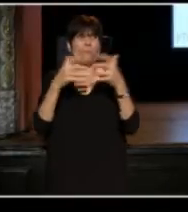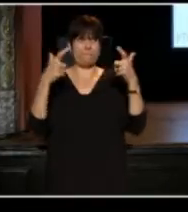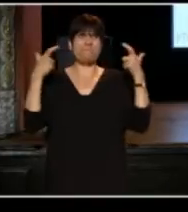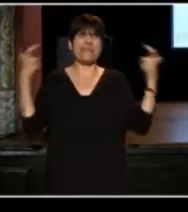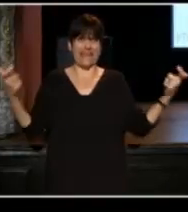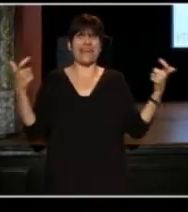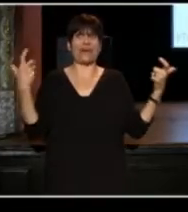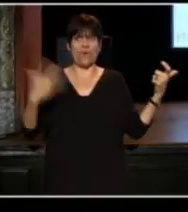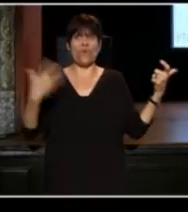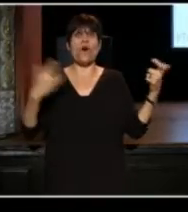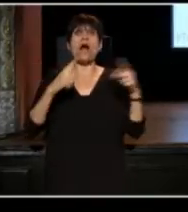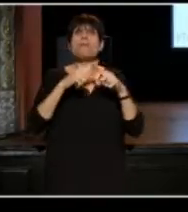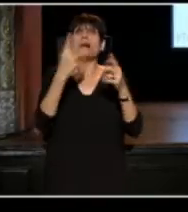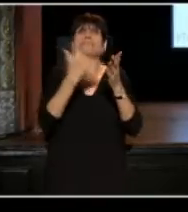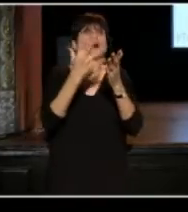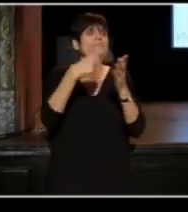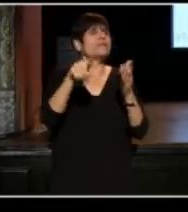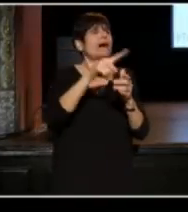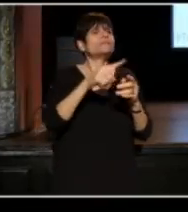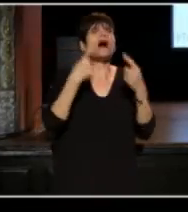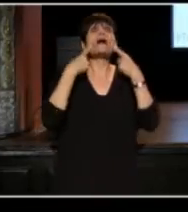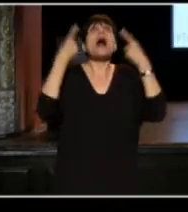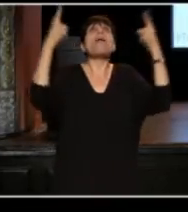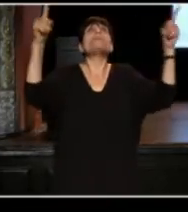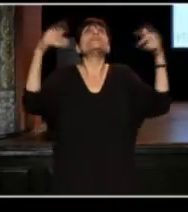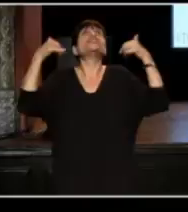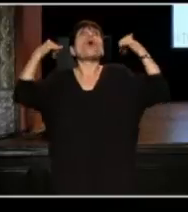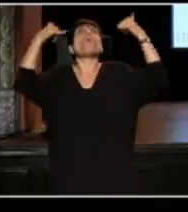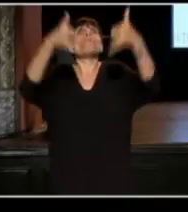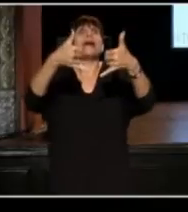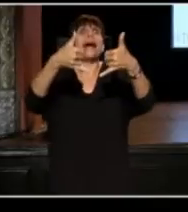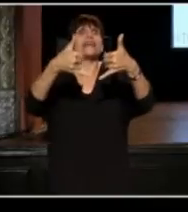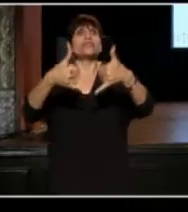but sometimes you have accomplishments so big, you just smash them together